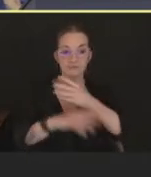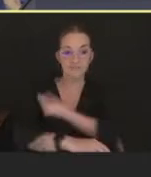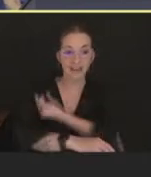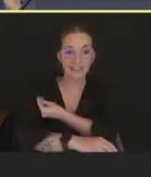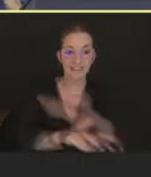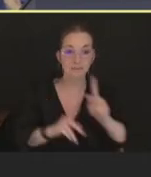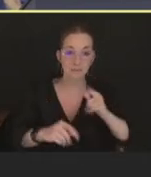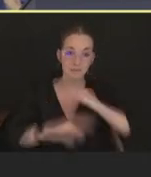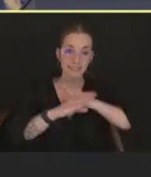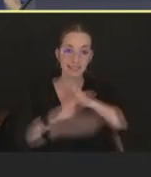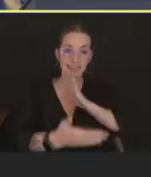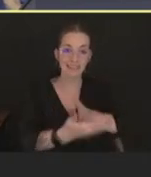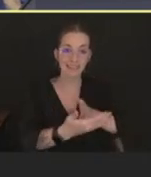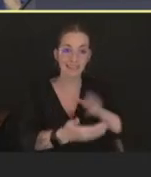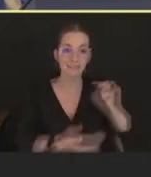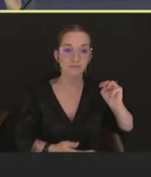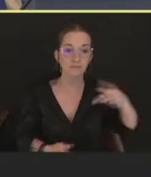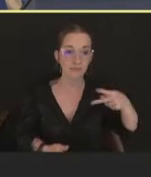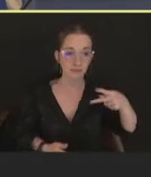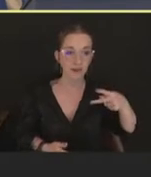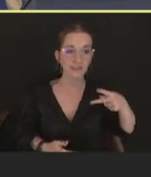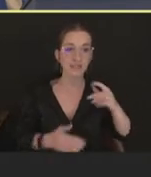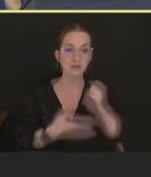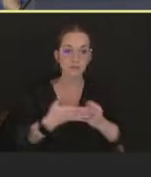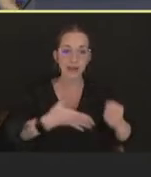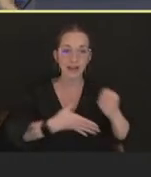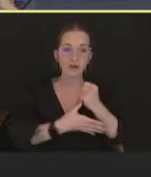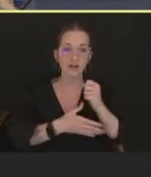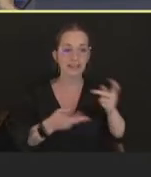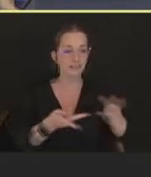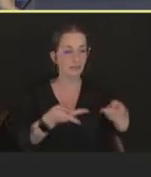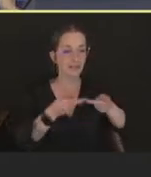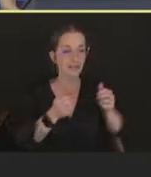vaccine for areas with the highest number of cases, and to provide guidance to state,